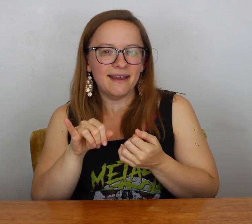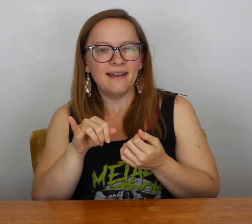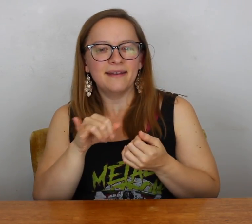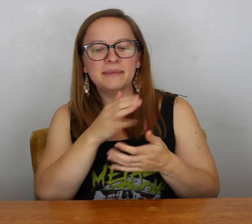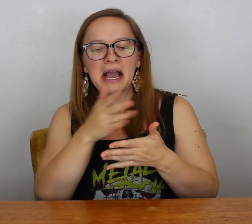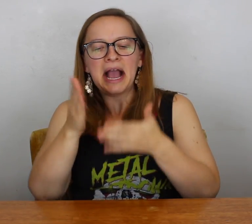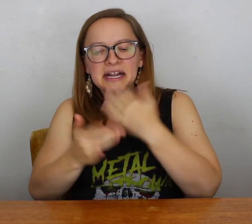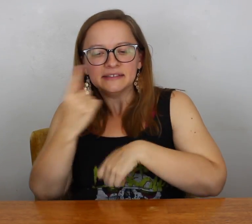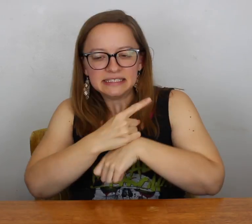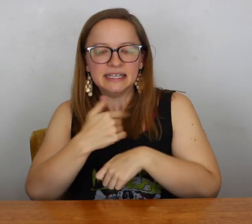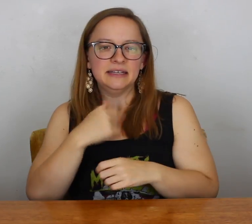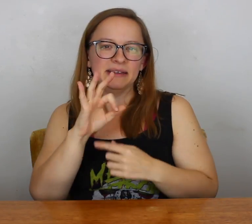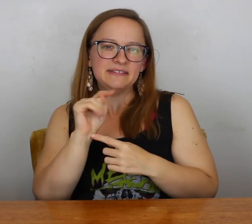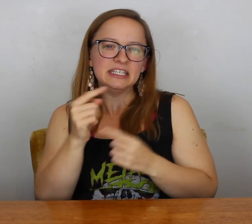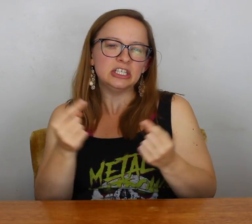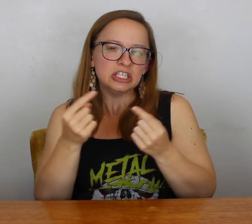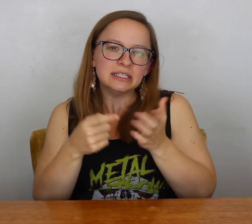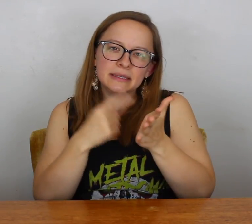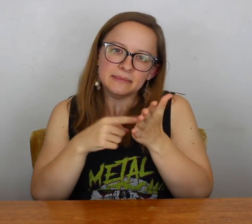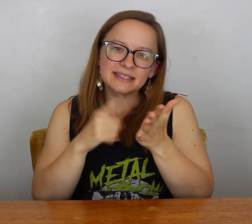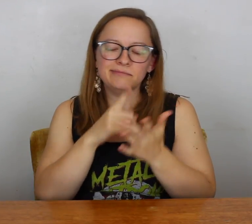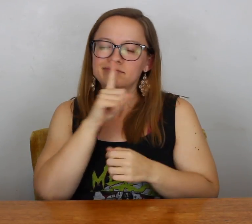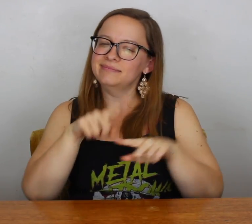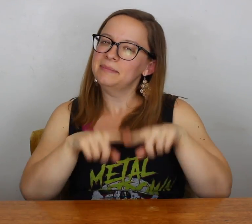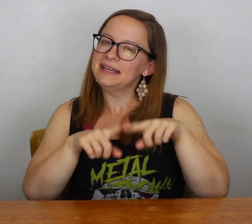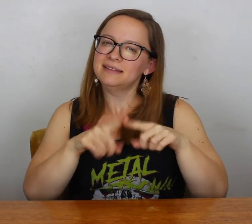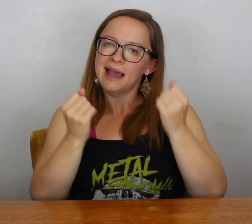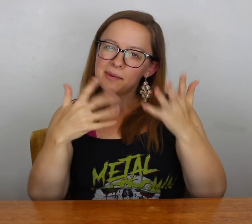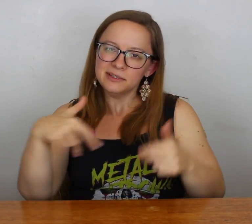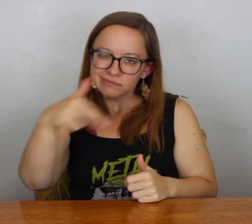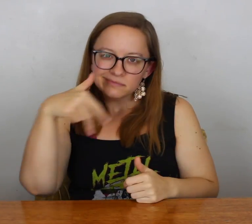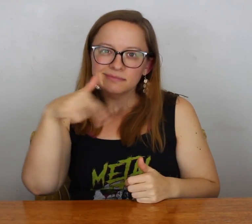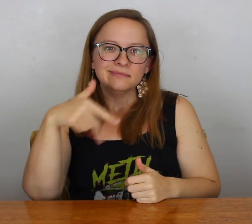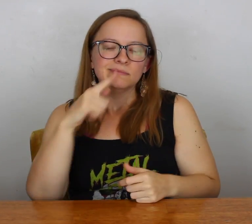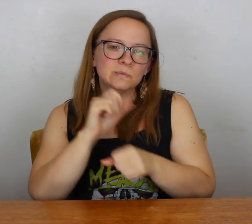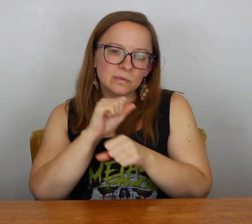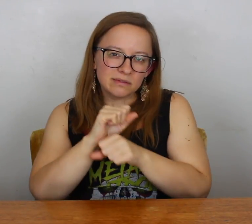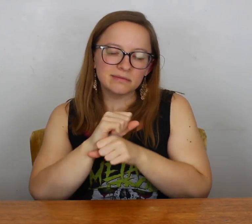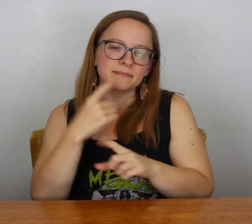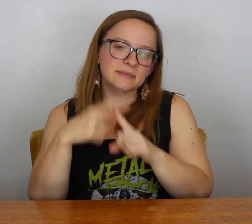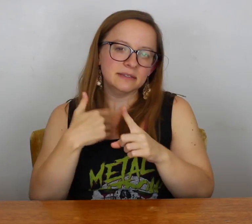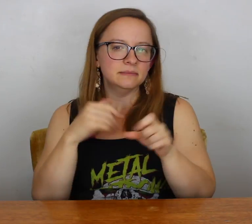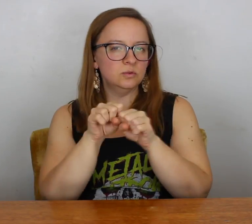I noticed by the end of the day my feet tend to hurt sometimes. It kind of just depends how much I'm walking at work.